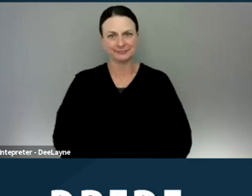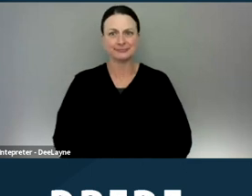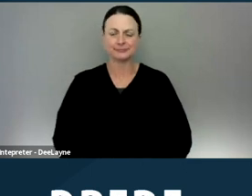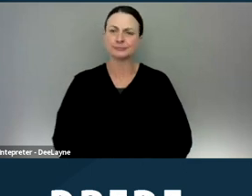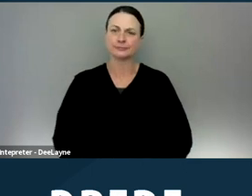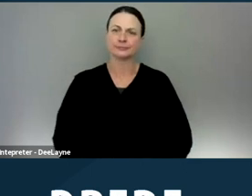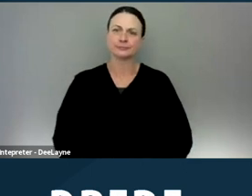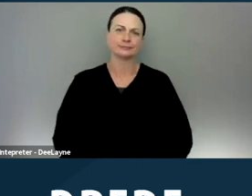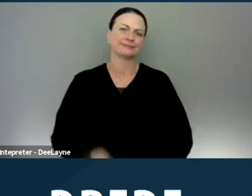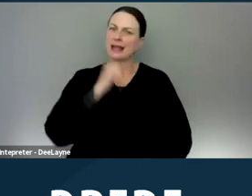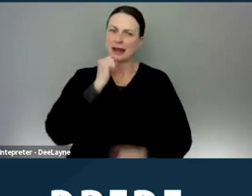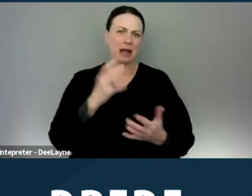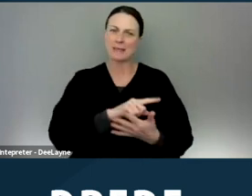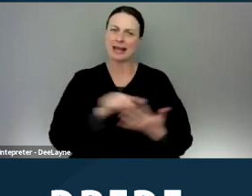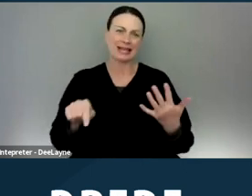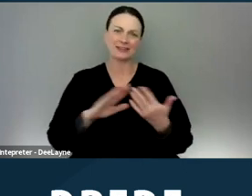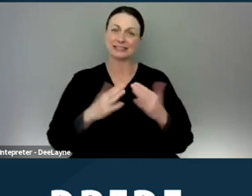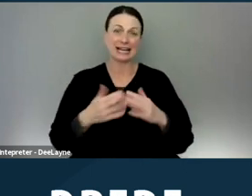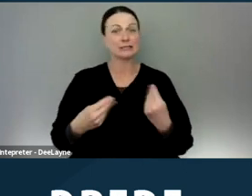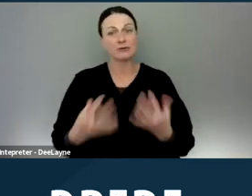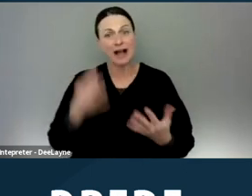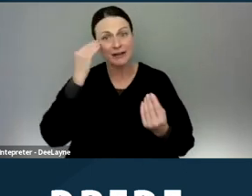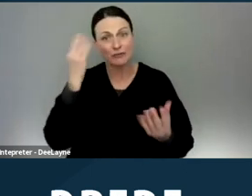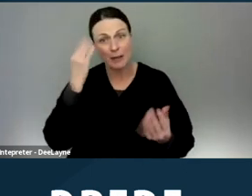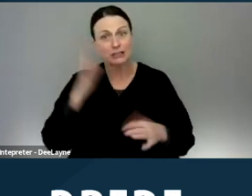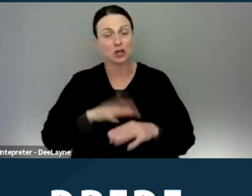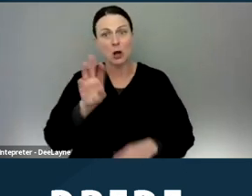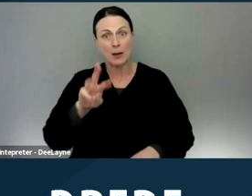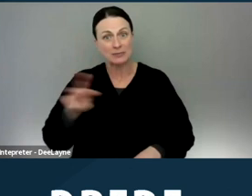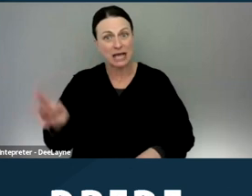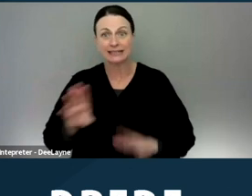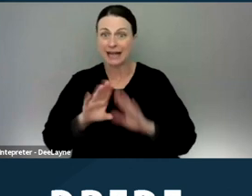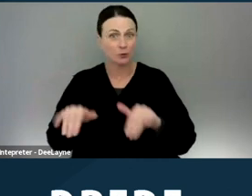Not many of these cities provide information on their websites, on their housing websites.